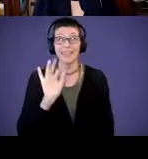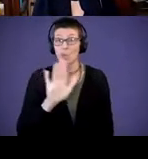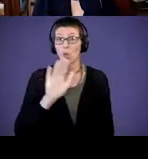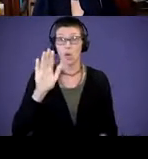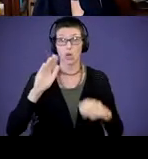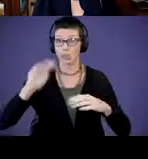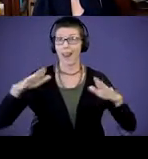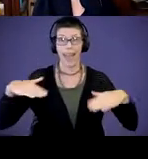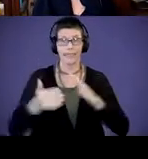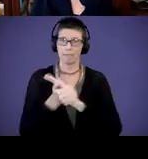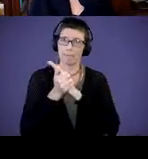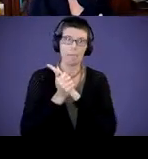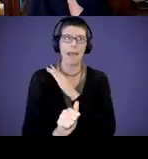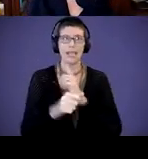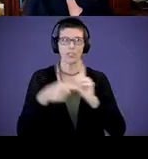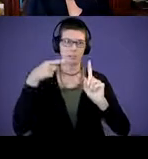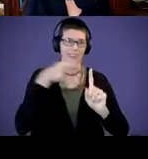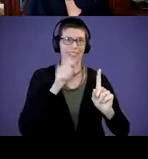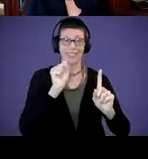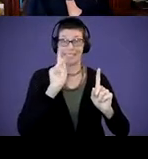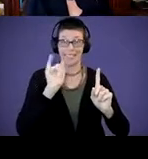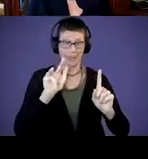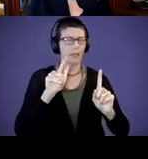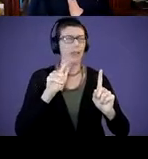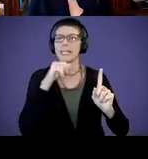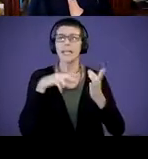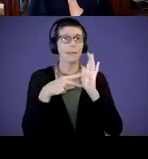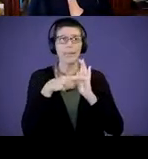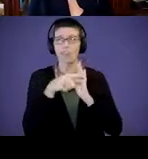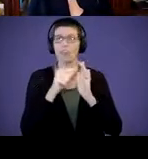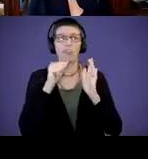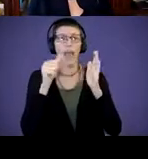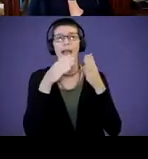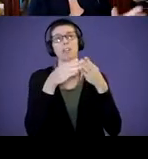that your child is not typically developing in their overall development. So understand